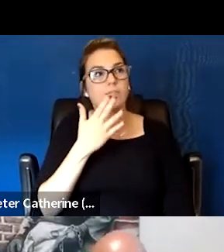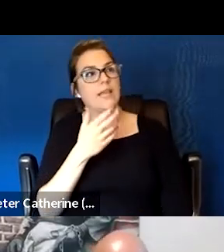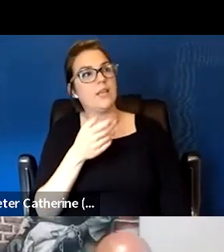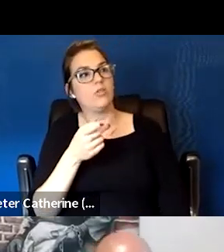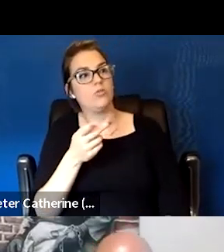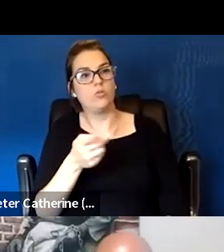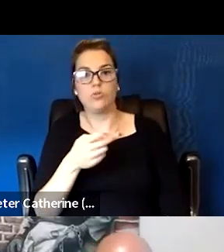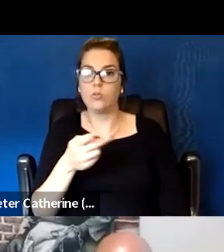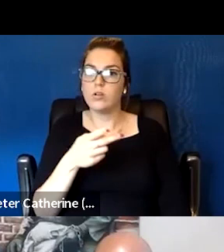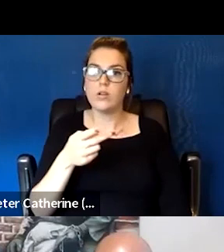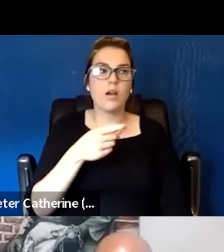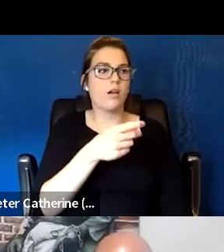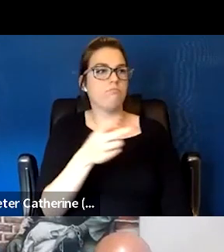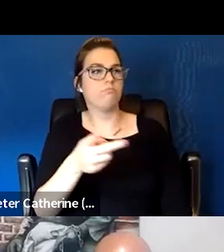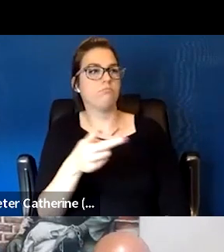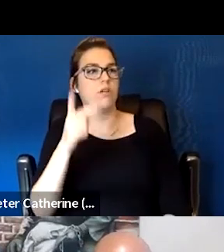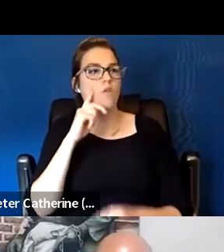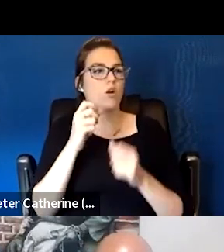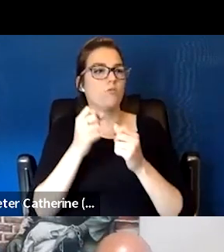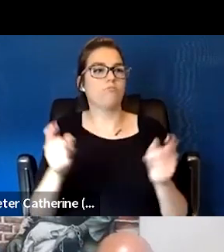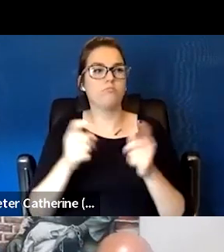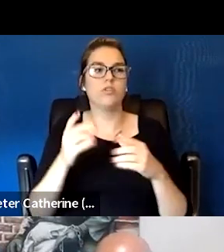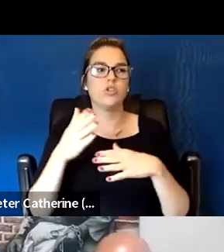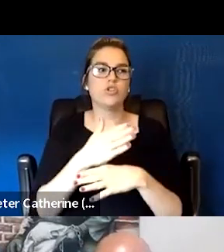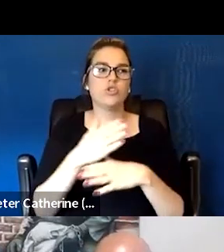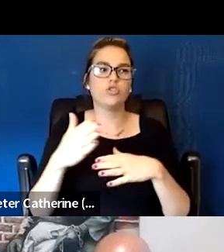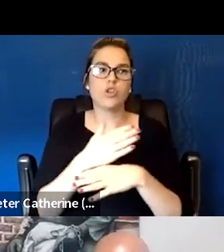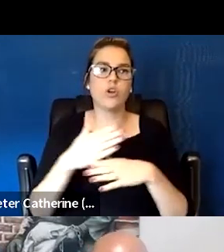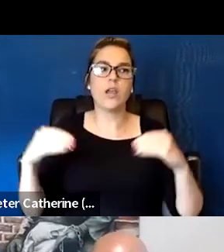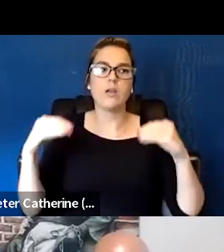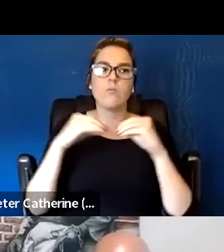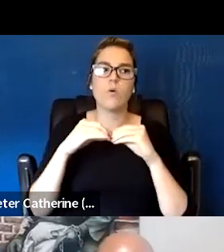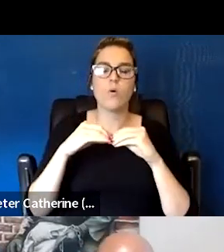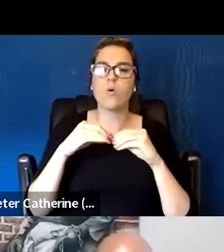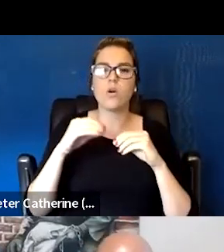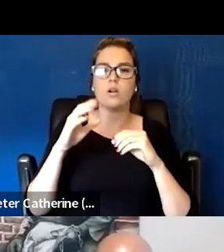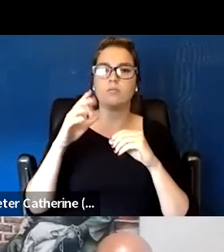some links to more training. So lots and lots of resources out there